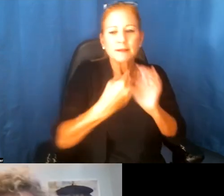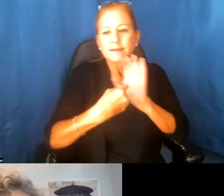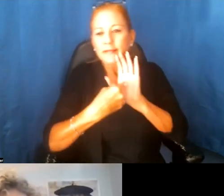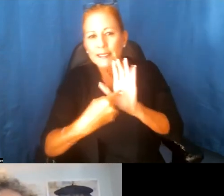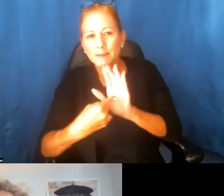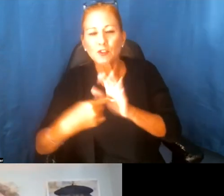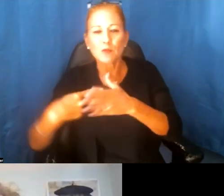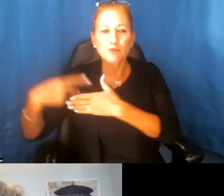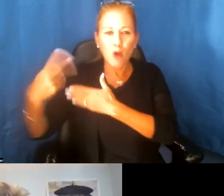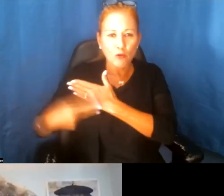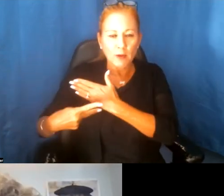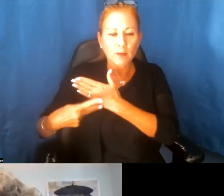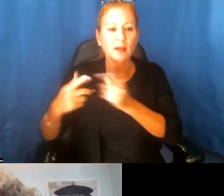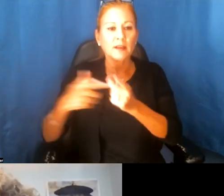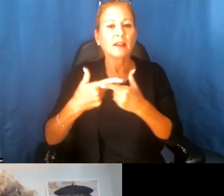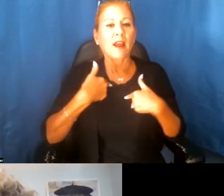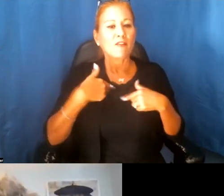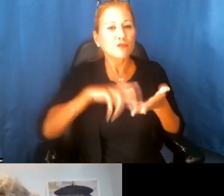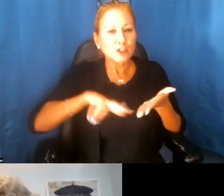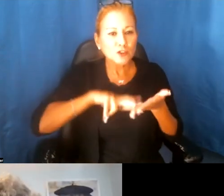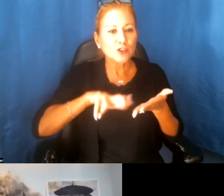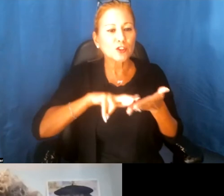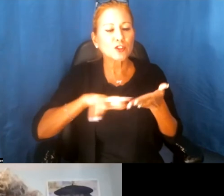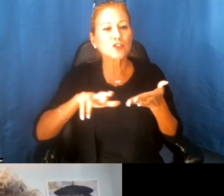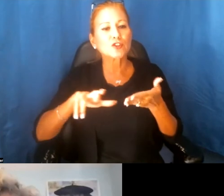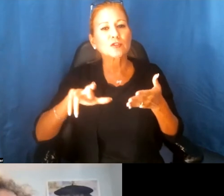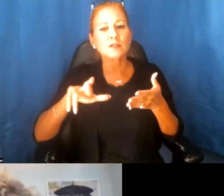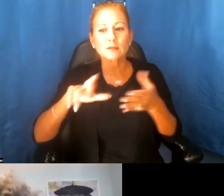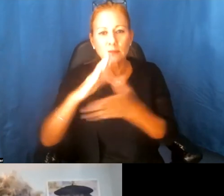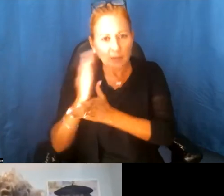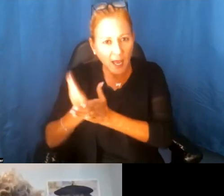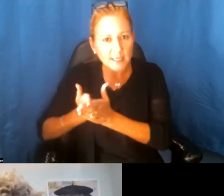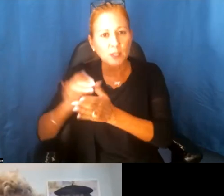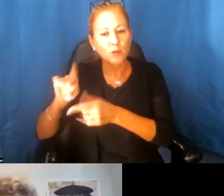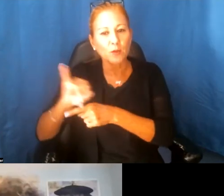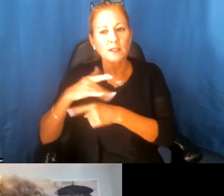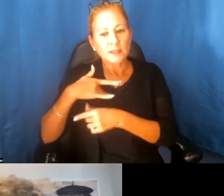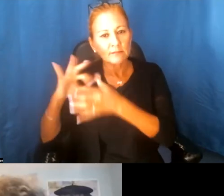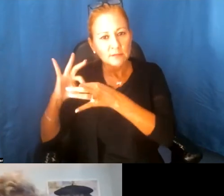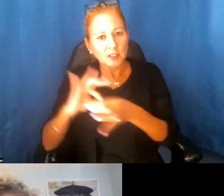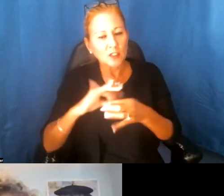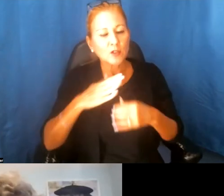and then they have these research arms to them which are often connected to our archives and